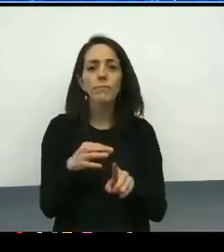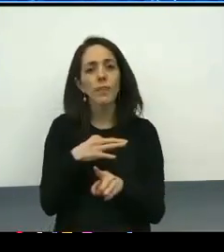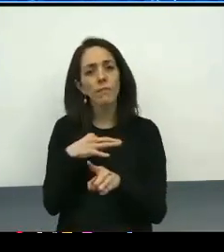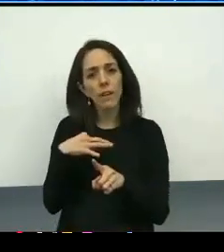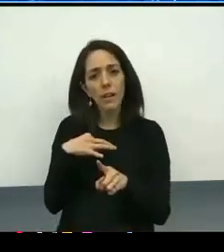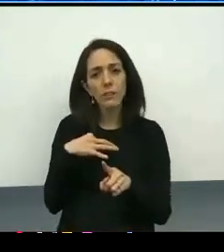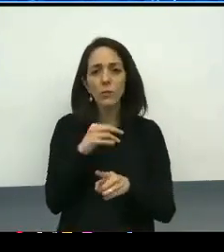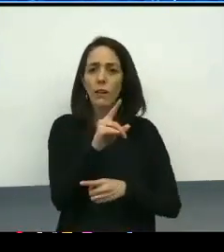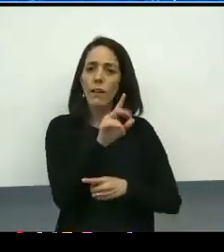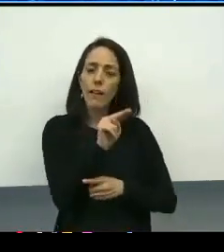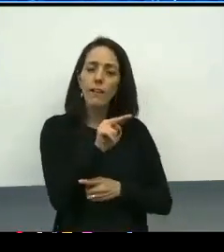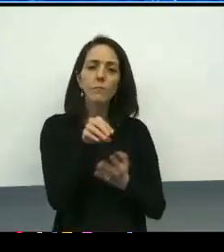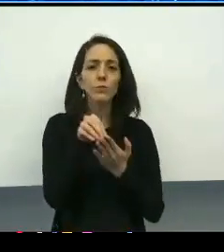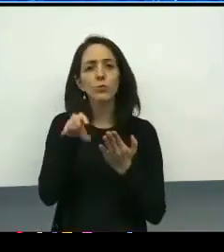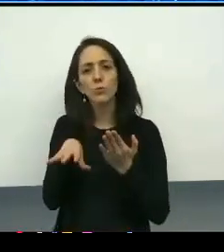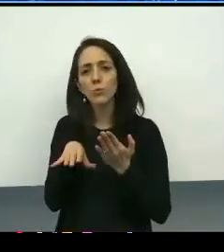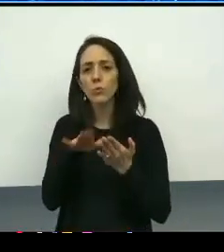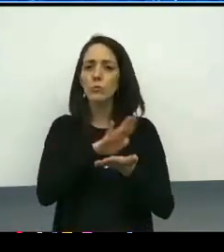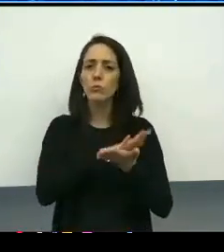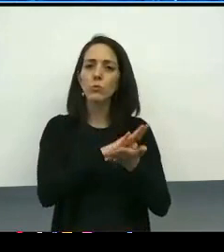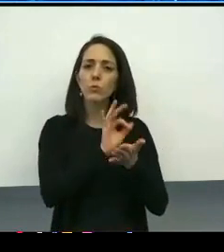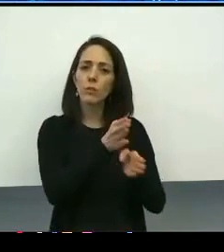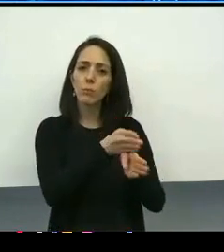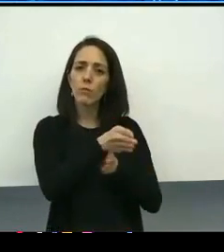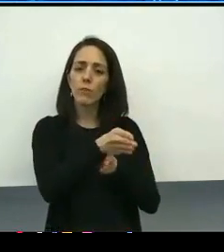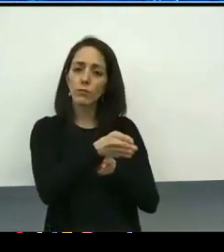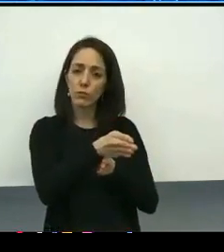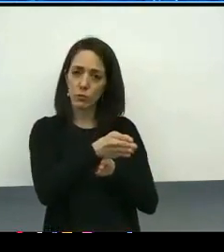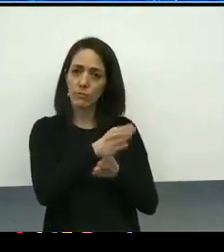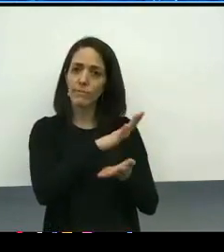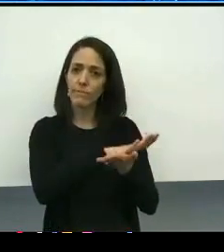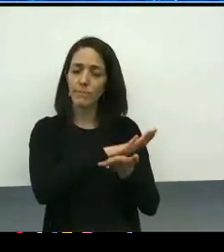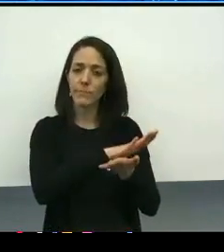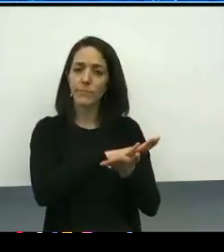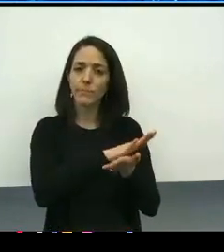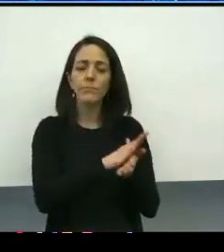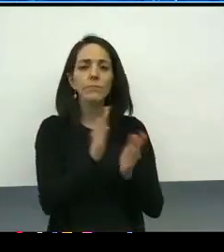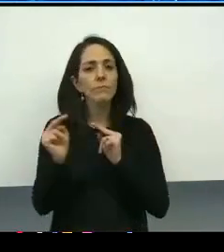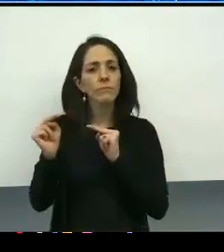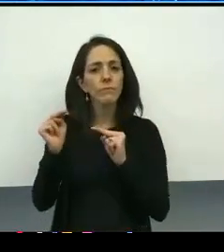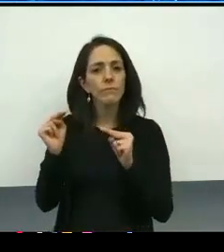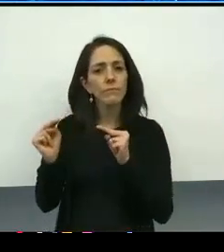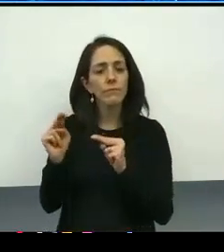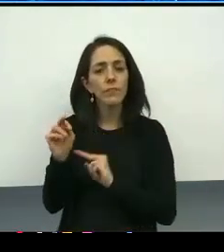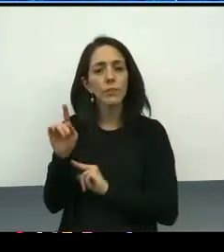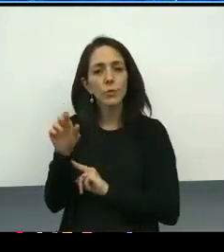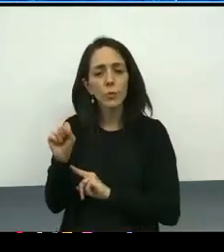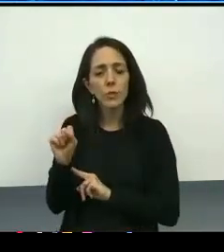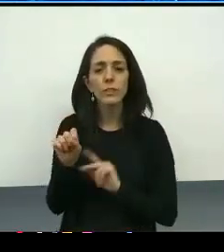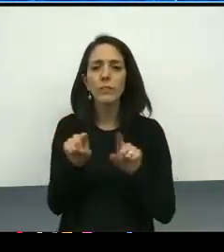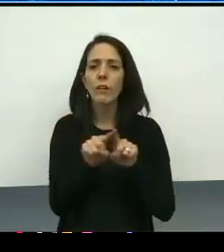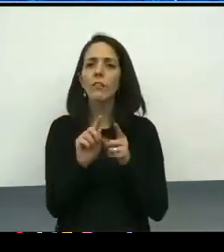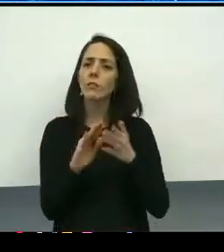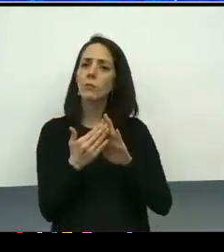schools of professional academic discipline, our bargaining units, but also community members who work in roles